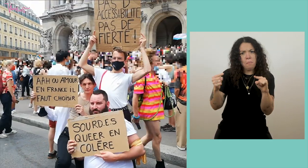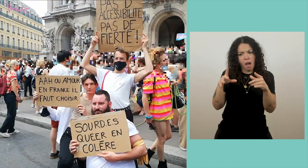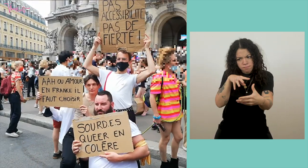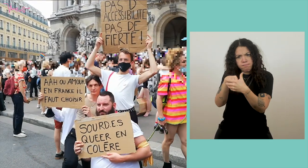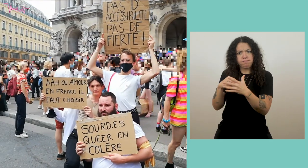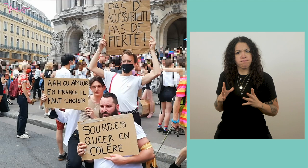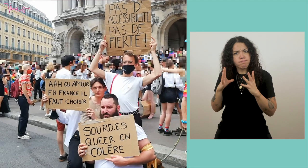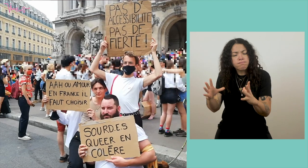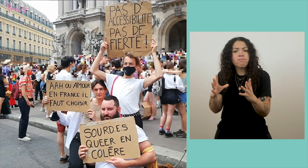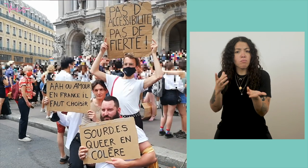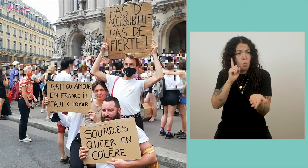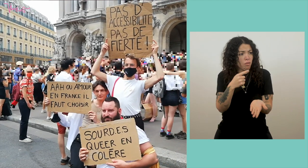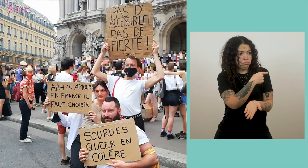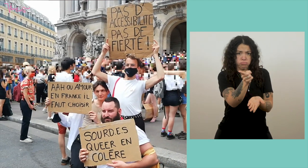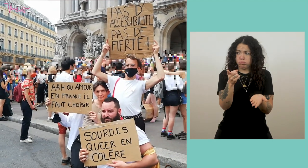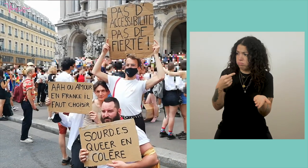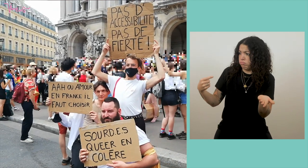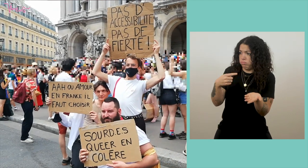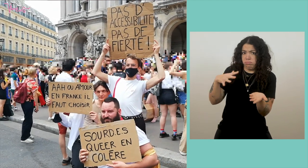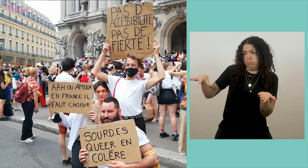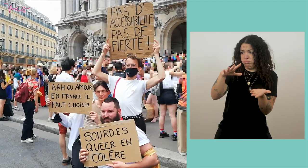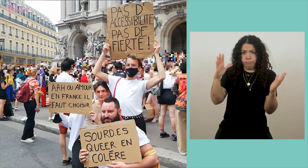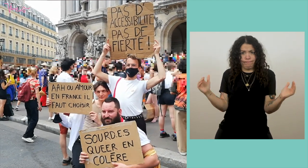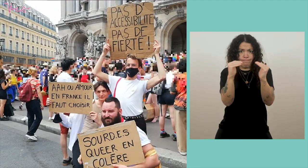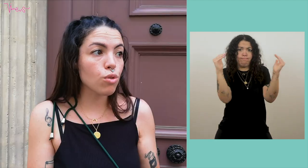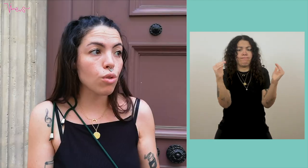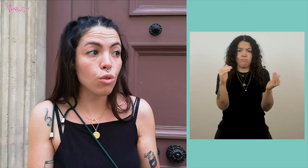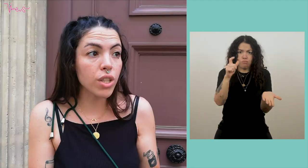Because they have their place like any other citizen. So actually, it just makes sense.